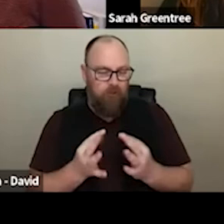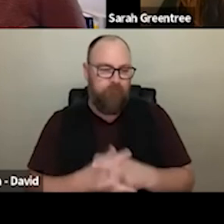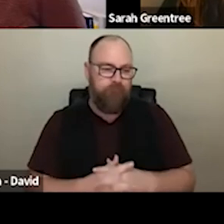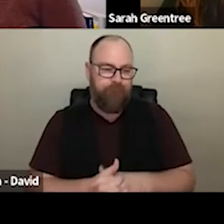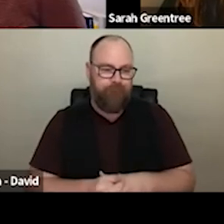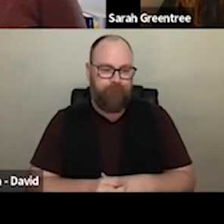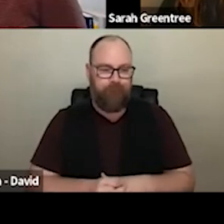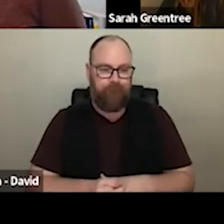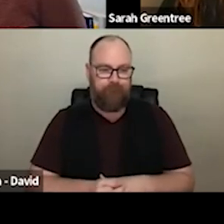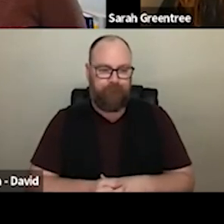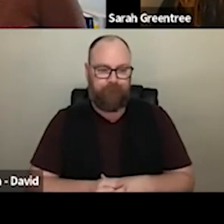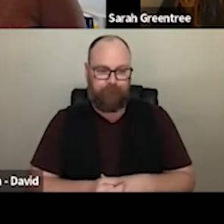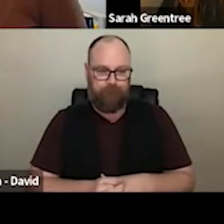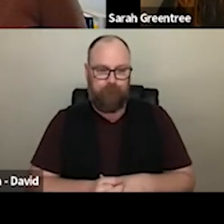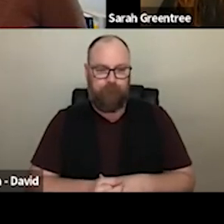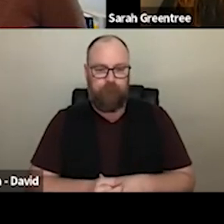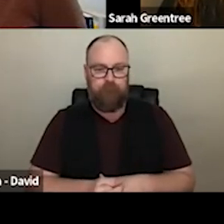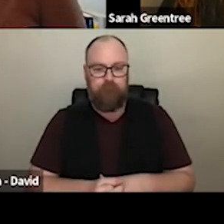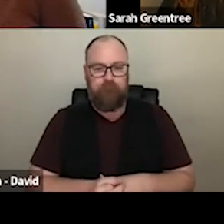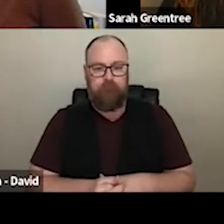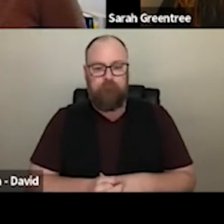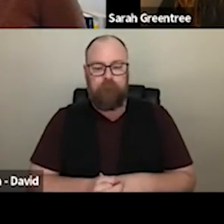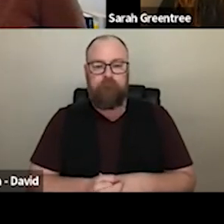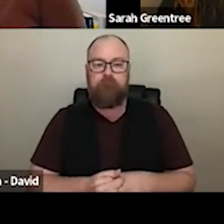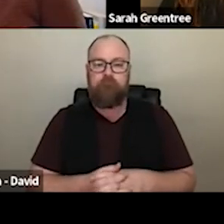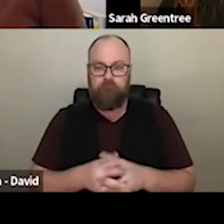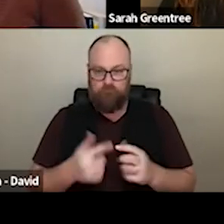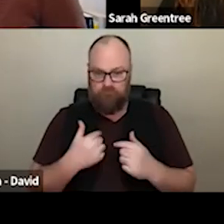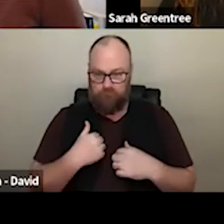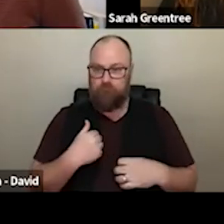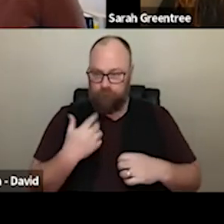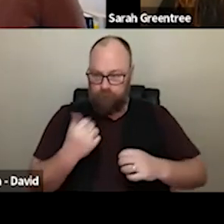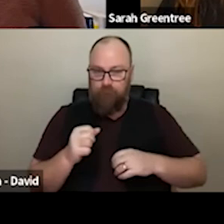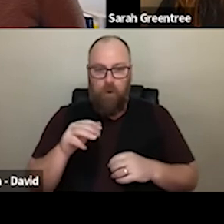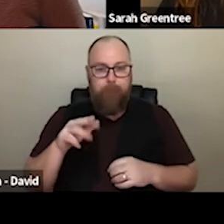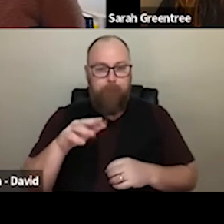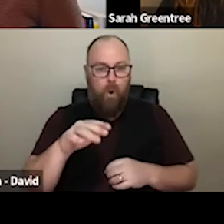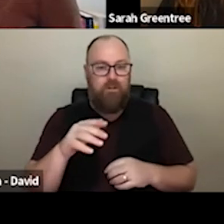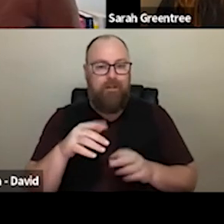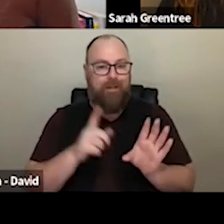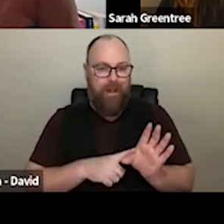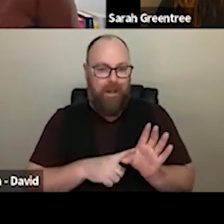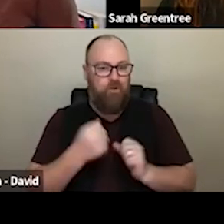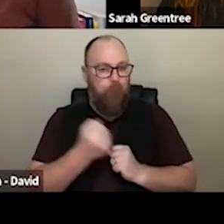approaching the multi-year support of services for artists in a slightly different way this time around. And we will be putting some information up on the website hopefully sooner rather than later, about a we are approaching the multi year support of of services for artists in a slightly different